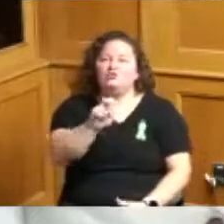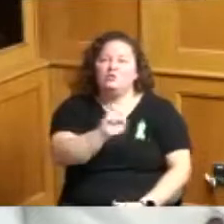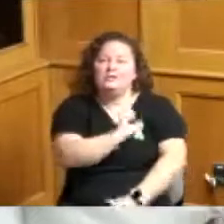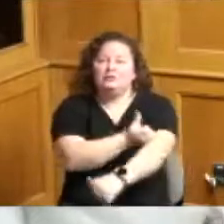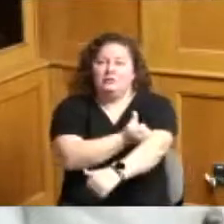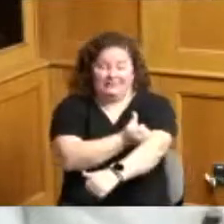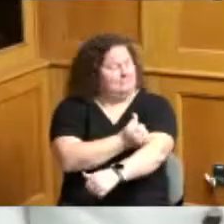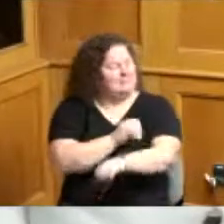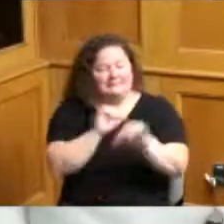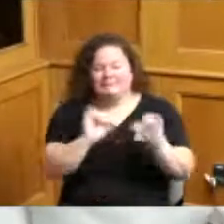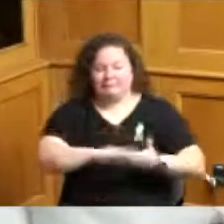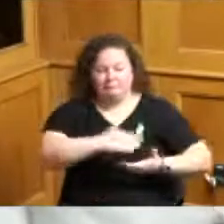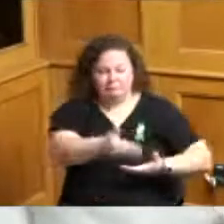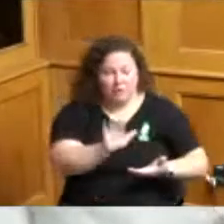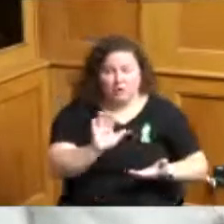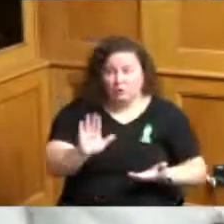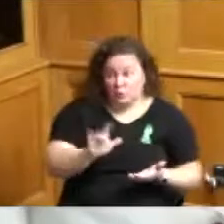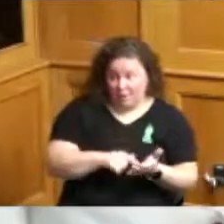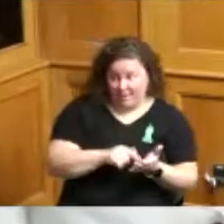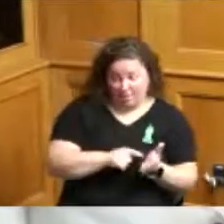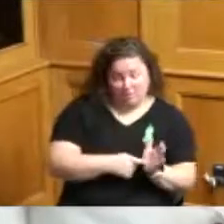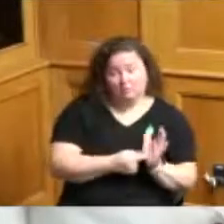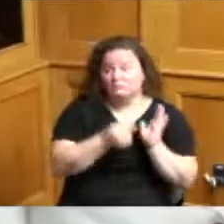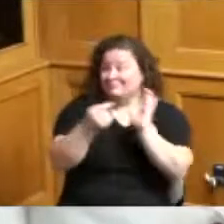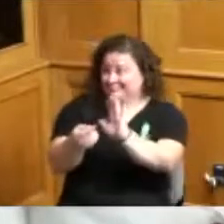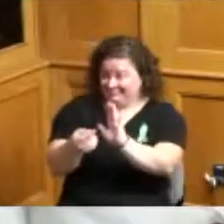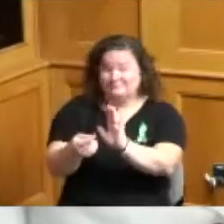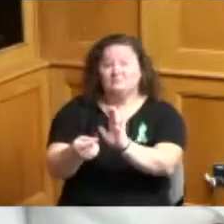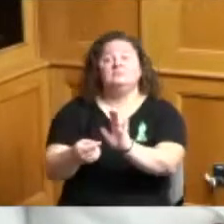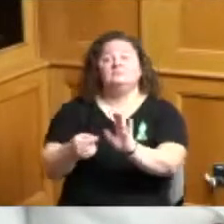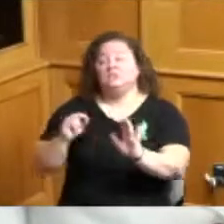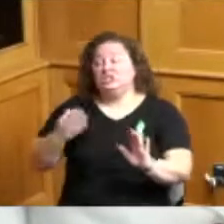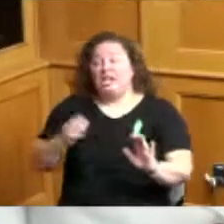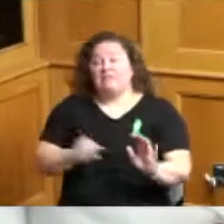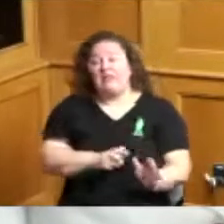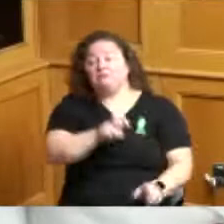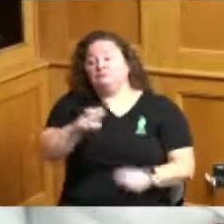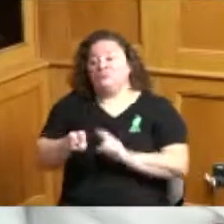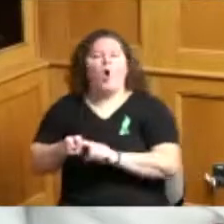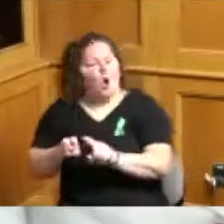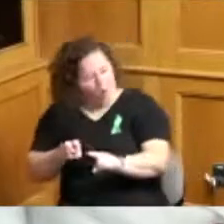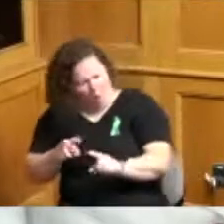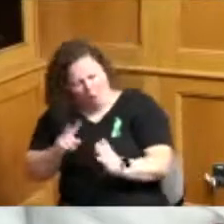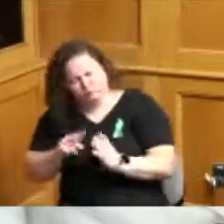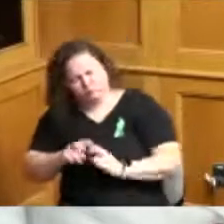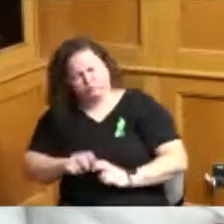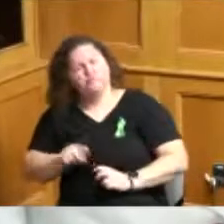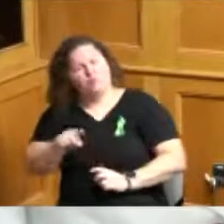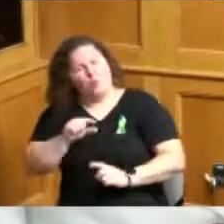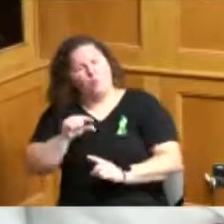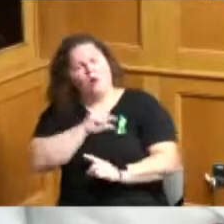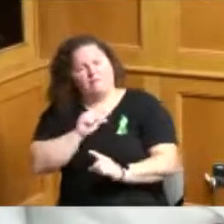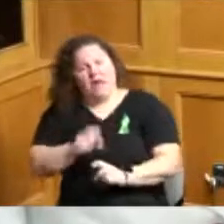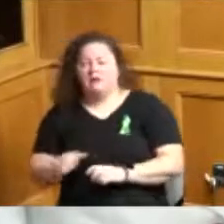and then jobs affiliate services yes you you you do qualify we've sent it over to Duke Energy